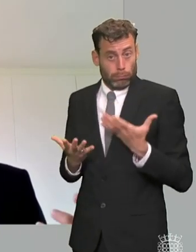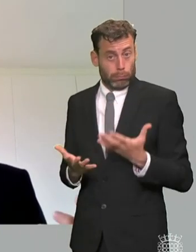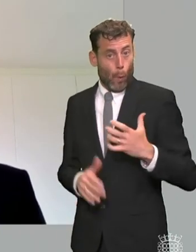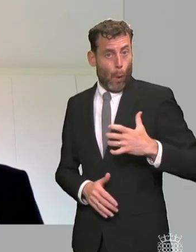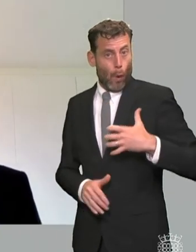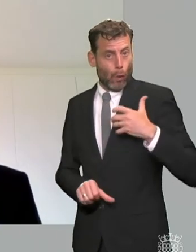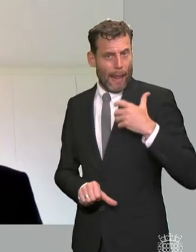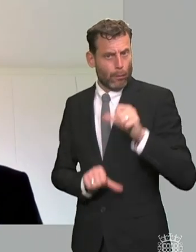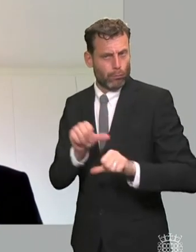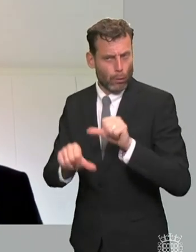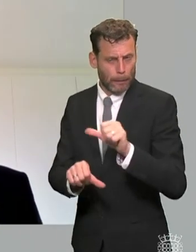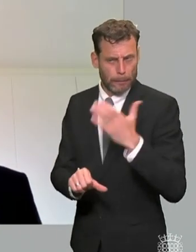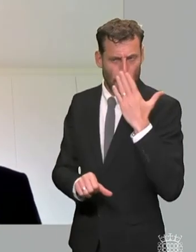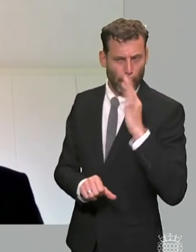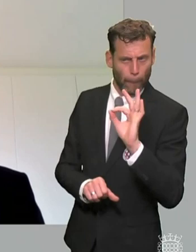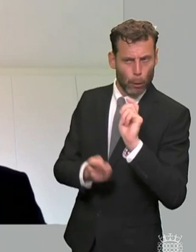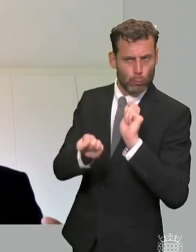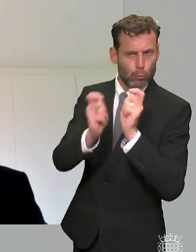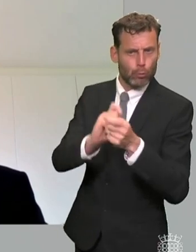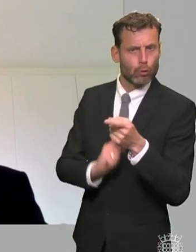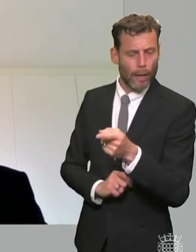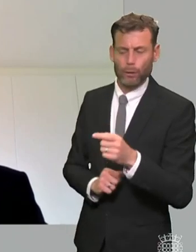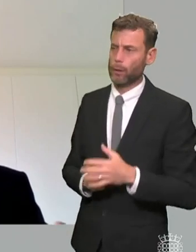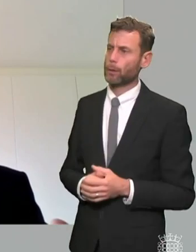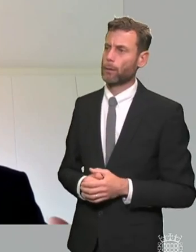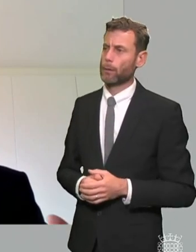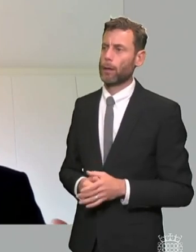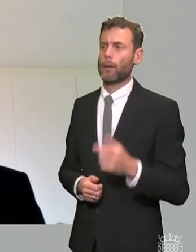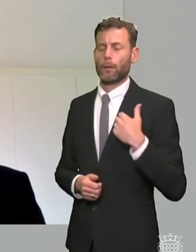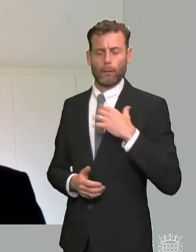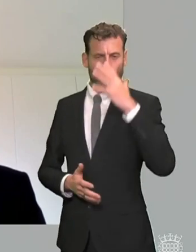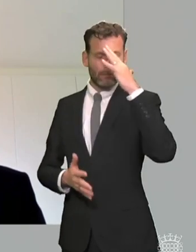i was partly reassured when i heard a department officials speak into the public accounts committee